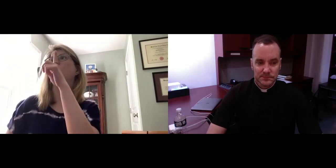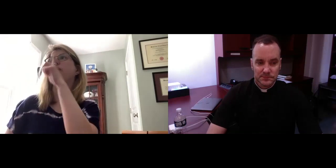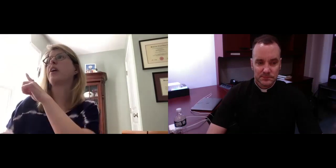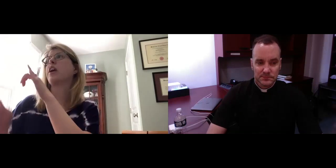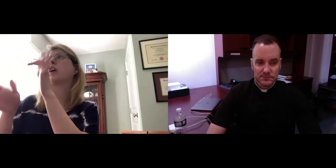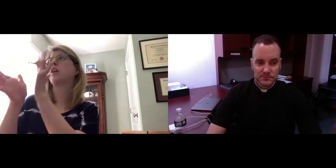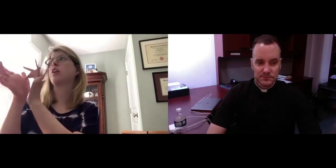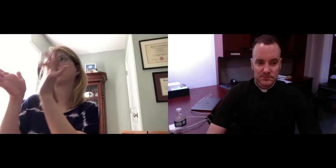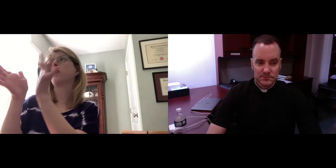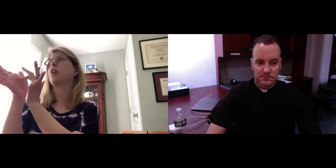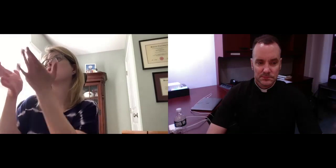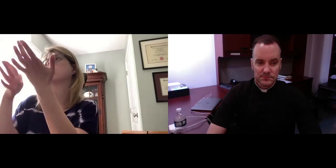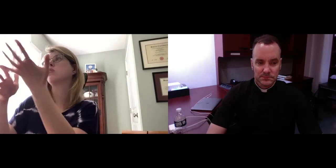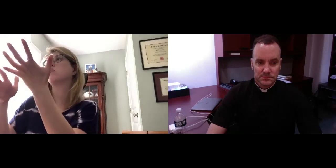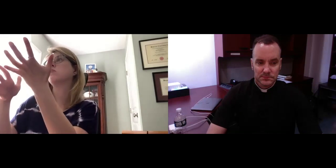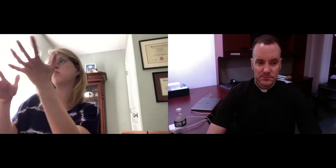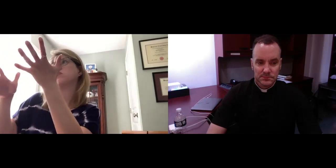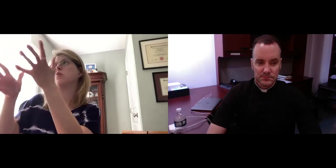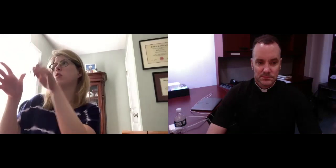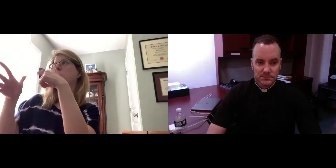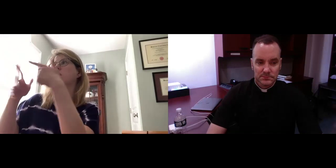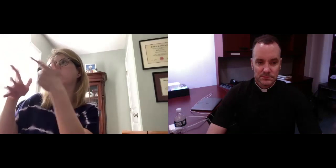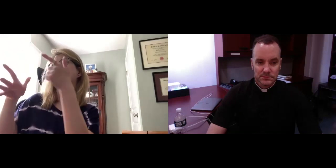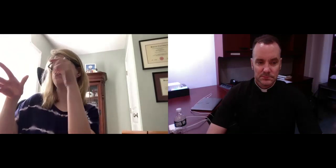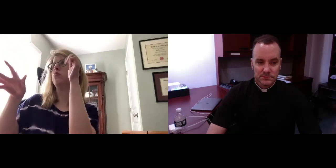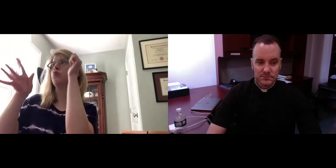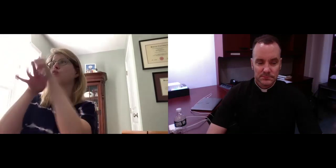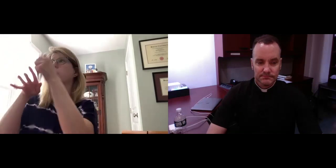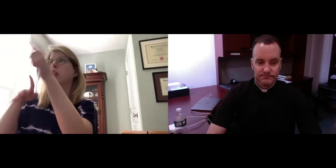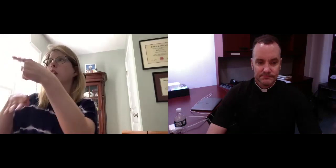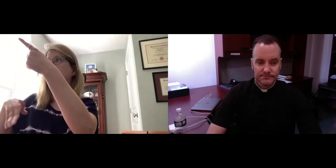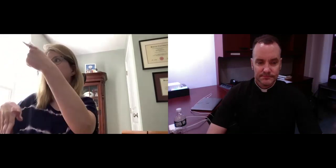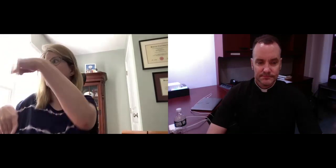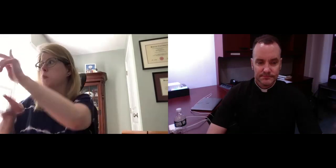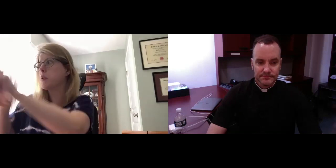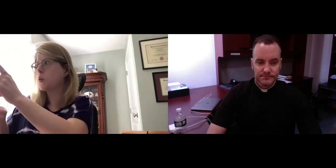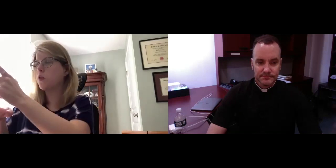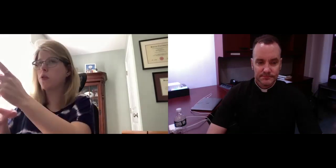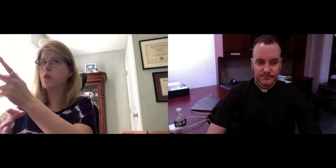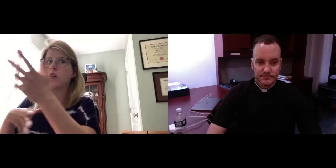it was talking about how the wicked people will go from bad to worse, the